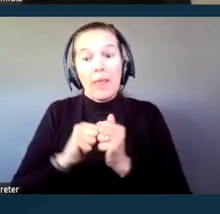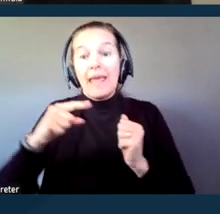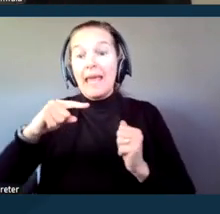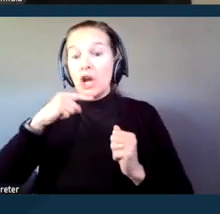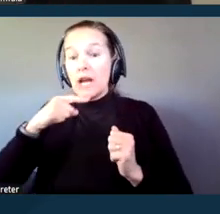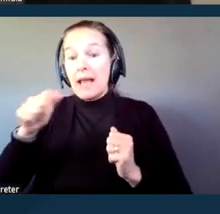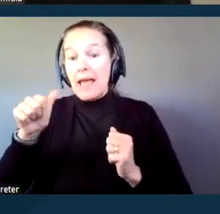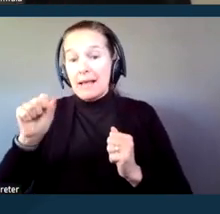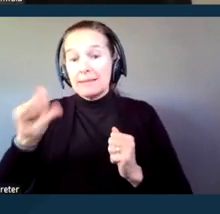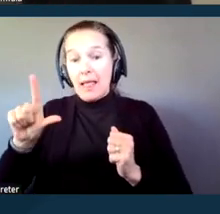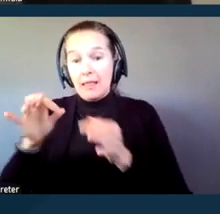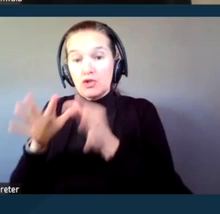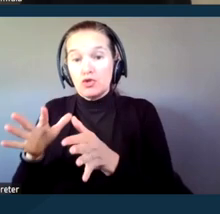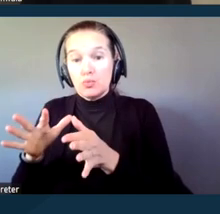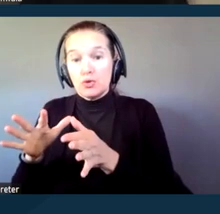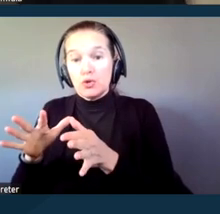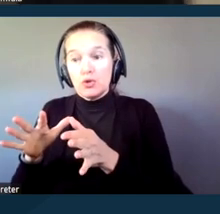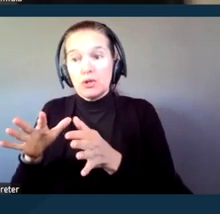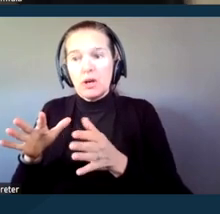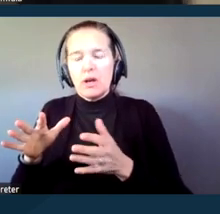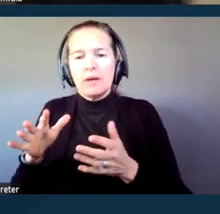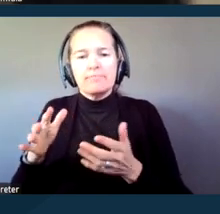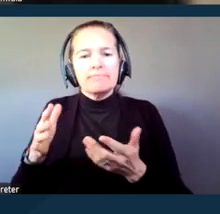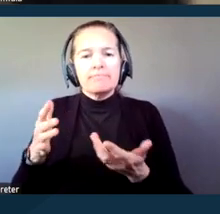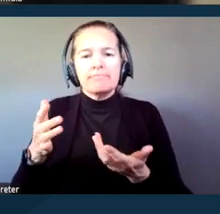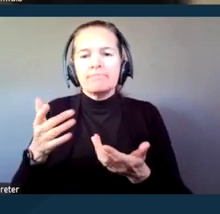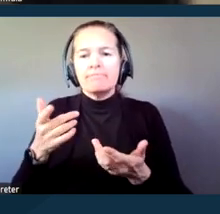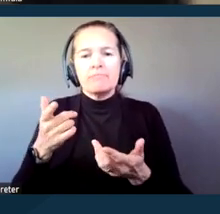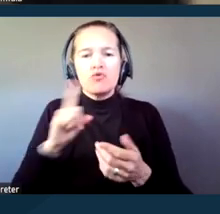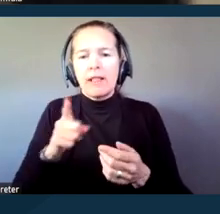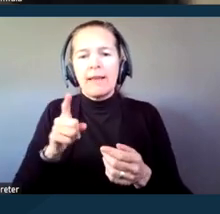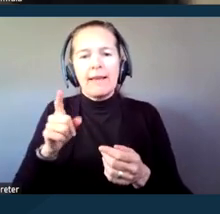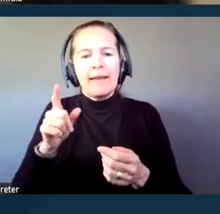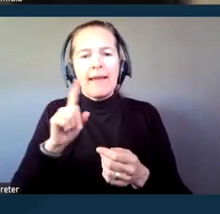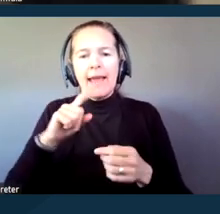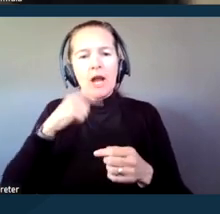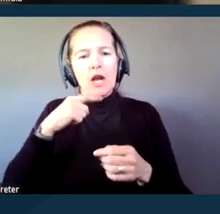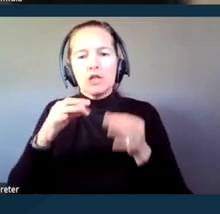you are omitting so much of the language that the deaf person needs in order